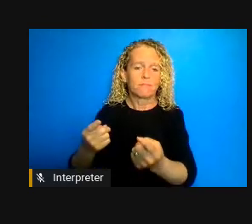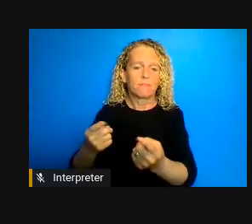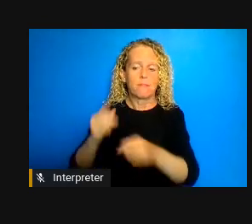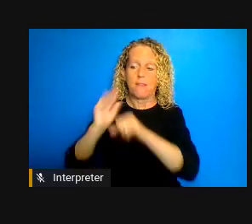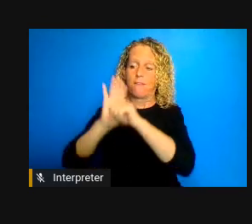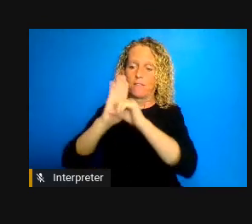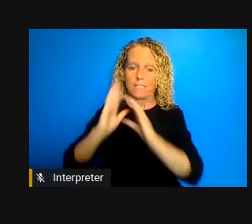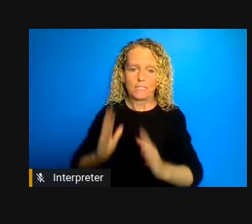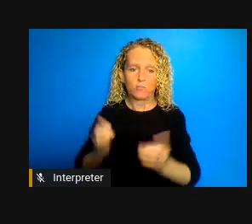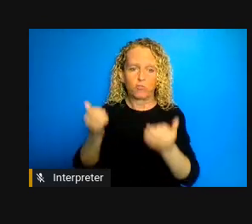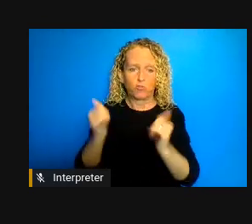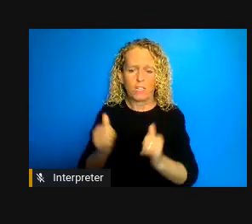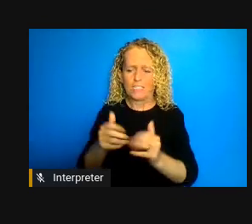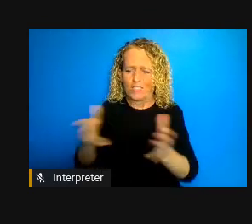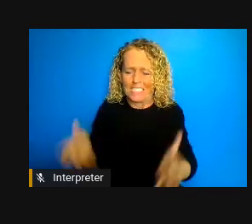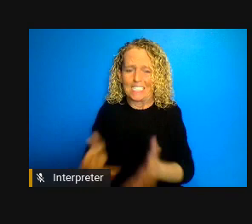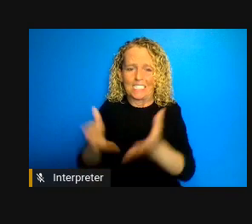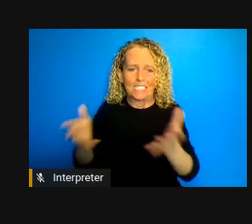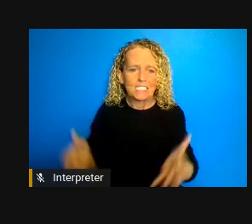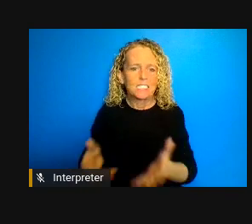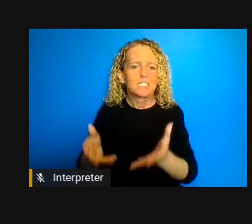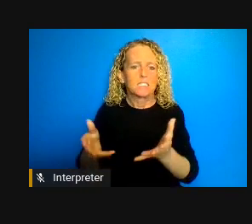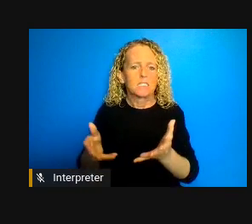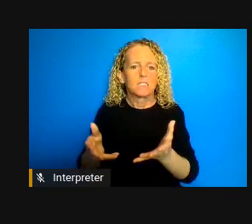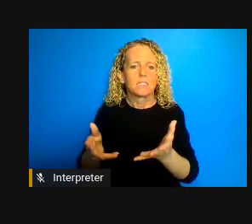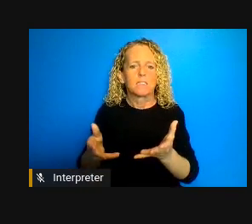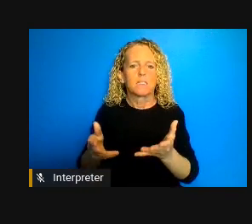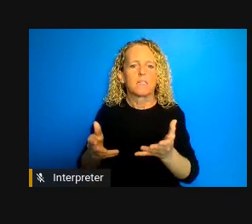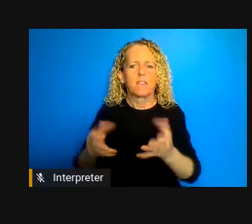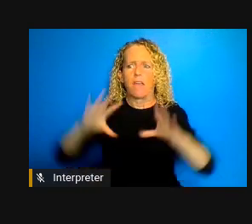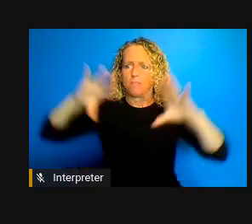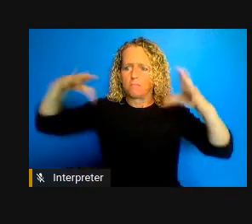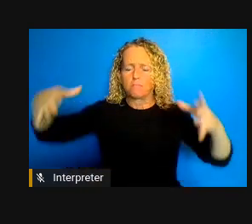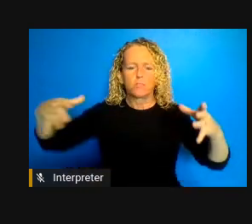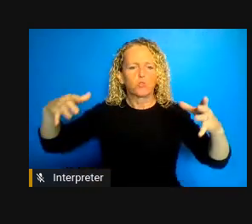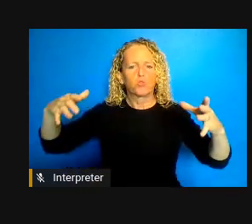the opening up of smaller community-based residences more